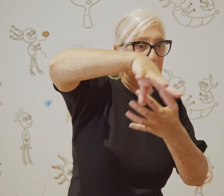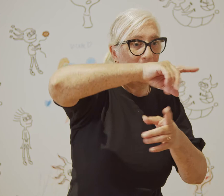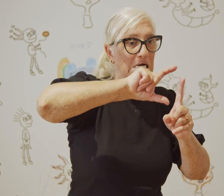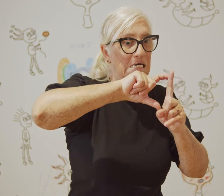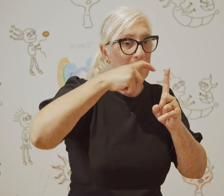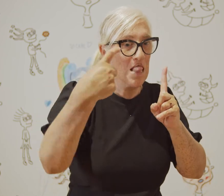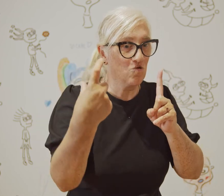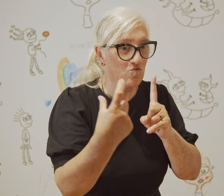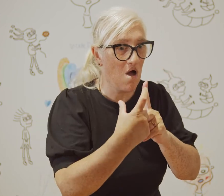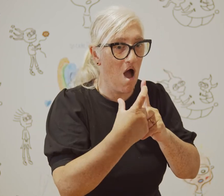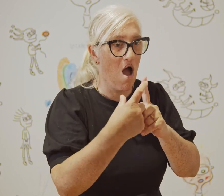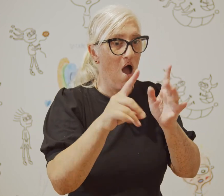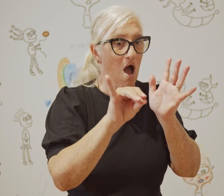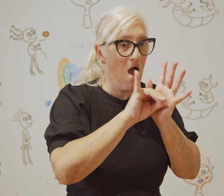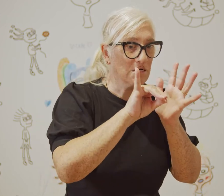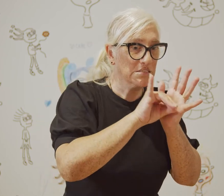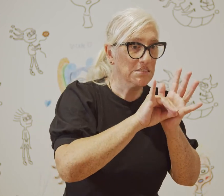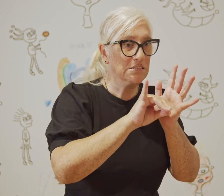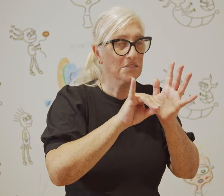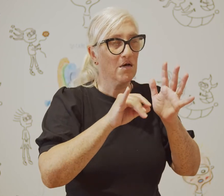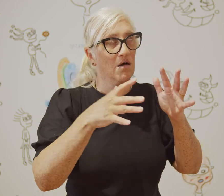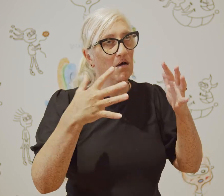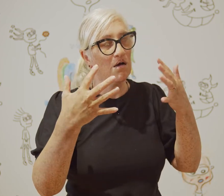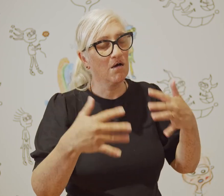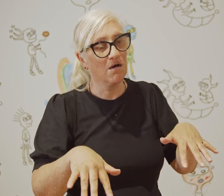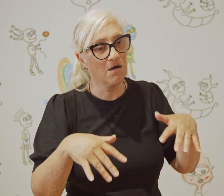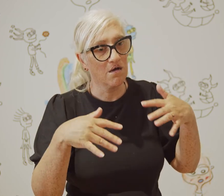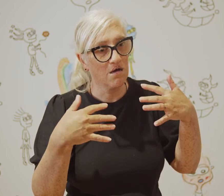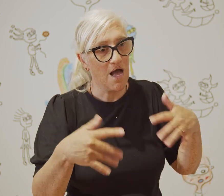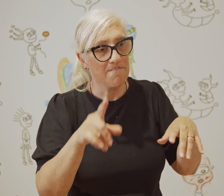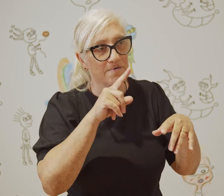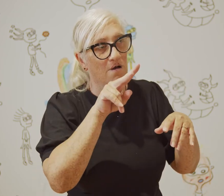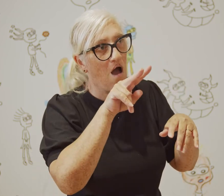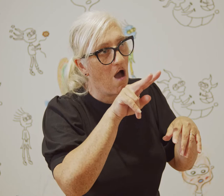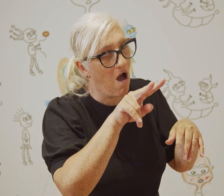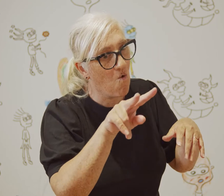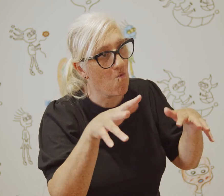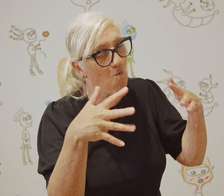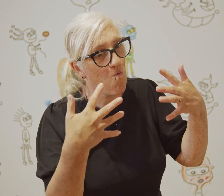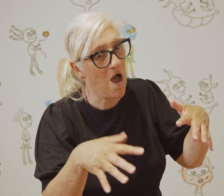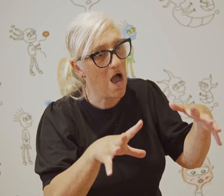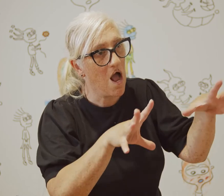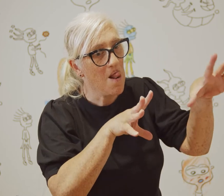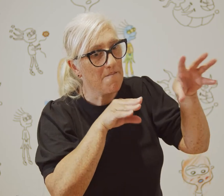There's a mixture of culture and identity involved in my work that people may not be aware of.